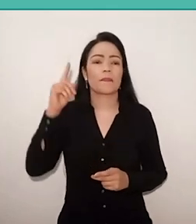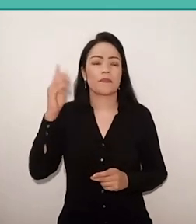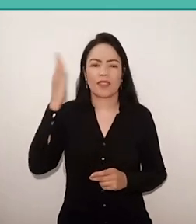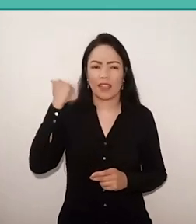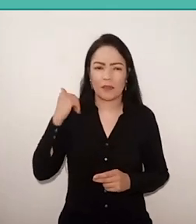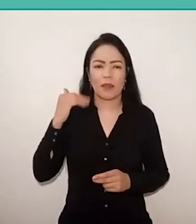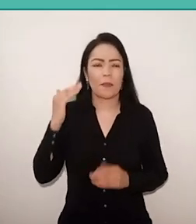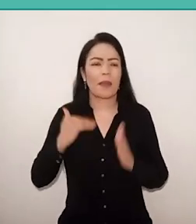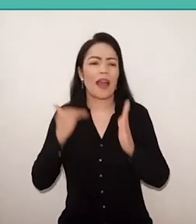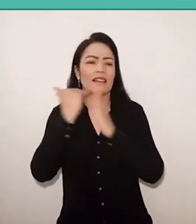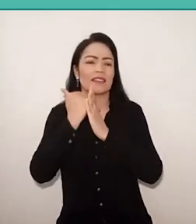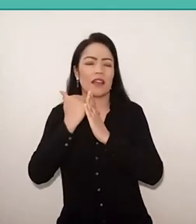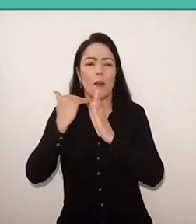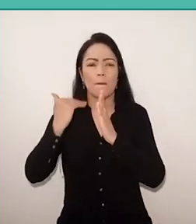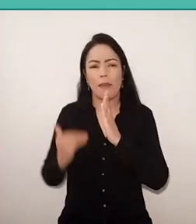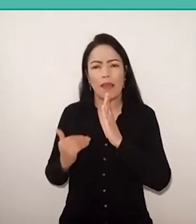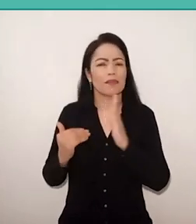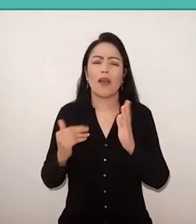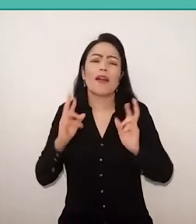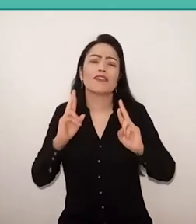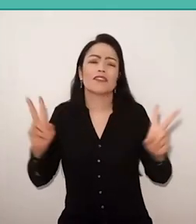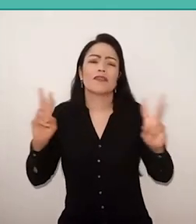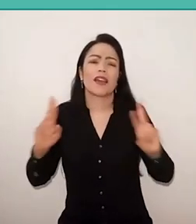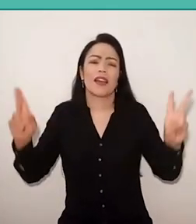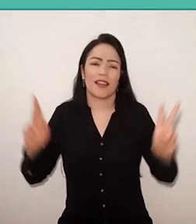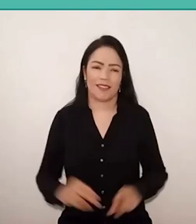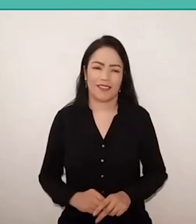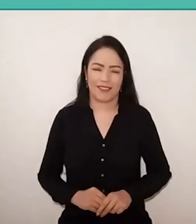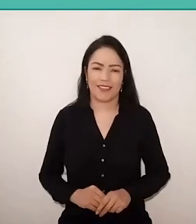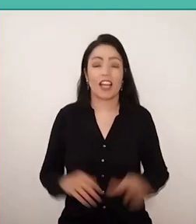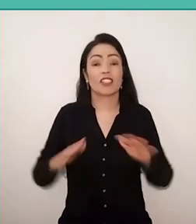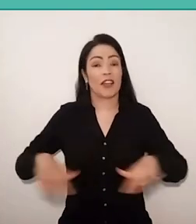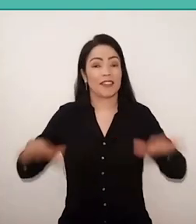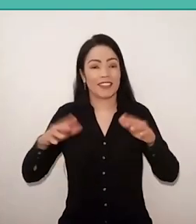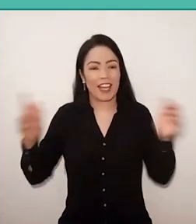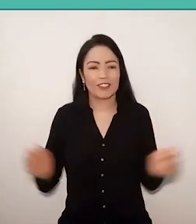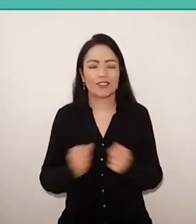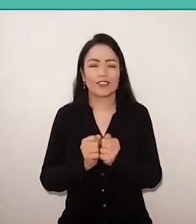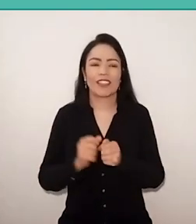have different knowledge and therefore, what we need is to build our dialogue relationship